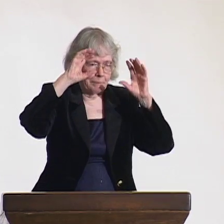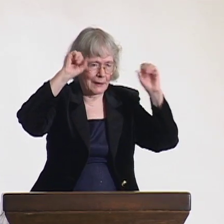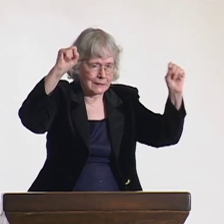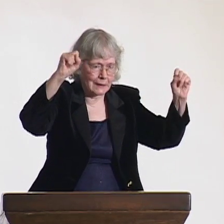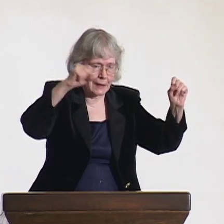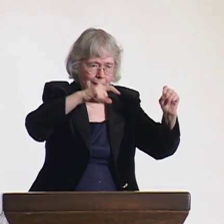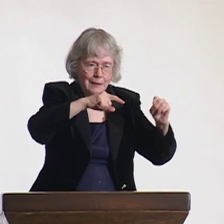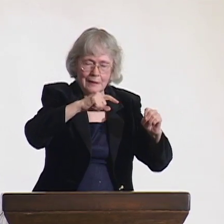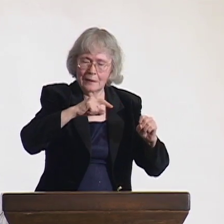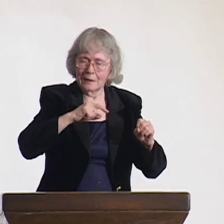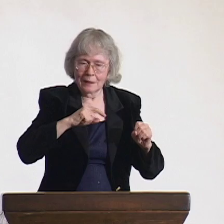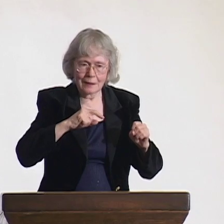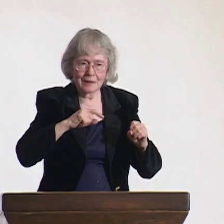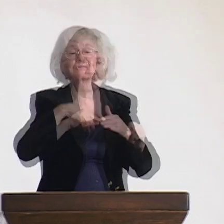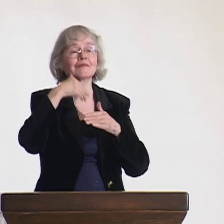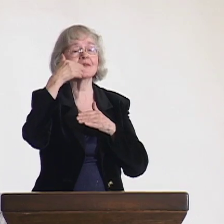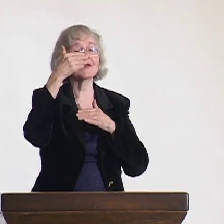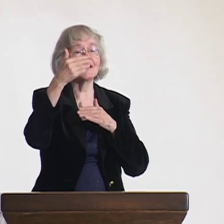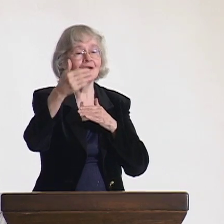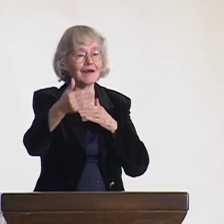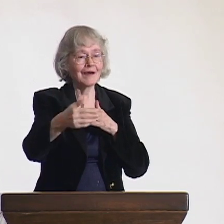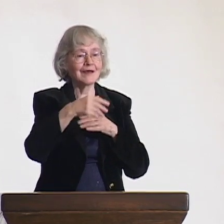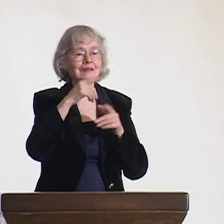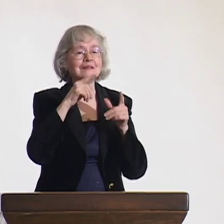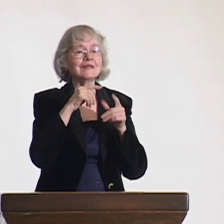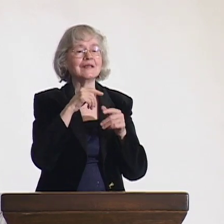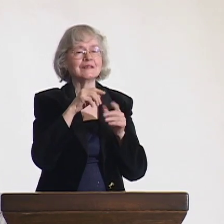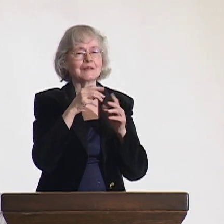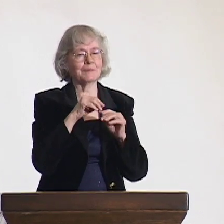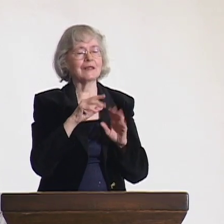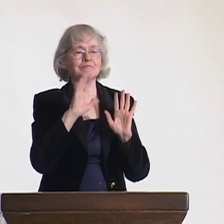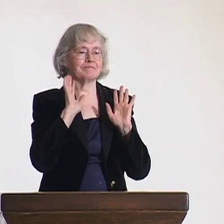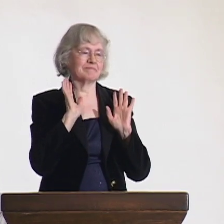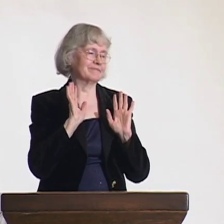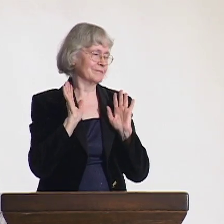but they would vote for a man from Italy. Sixty-four people voted for me,